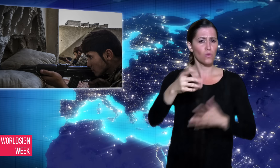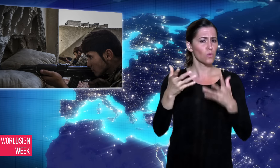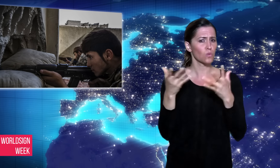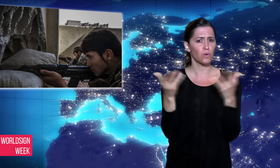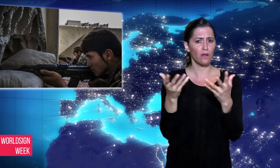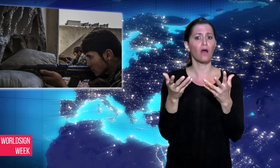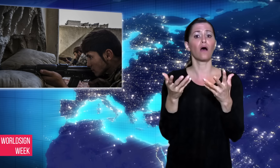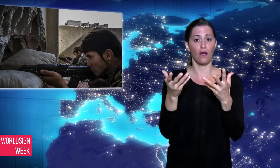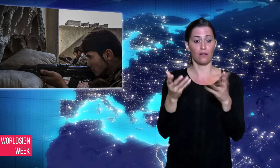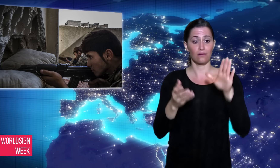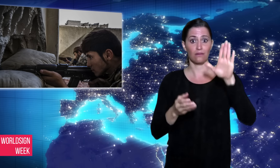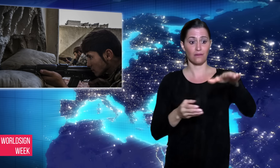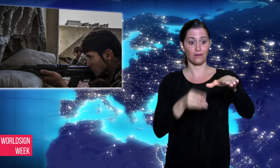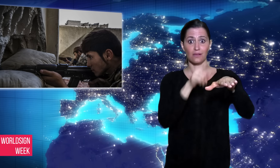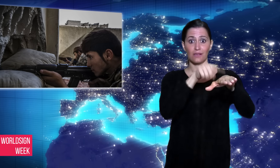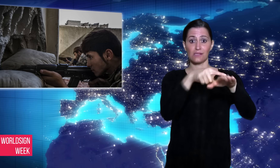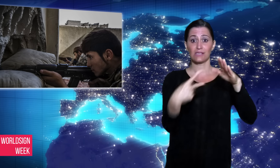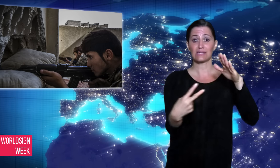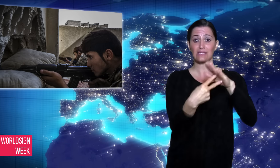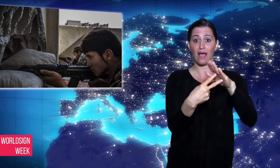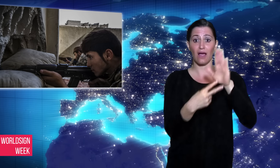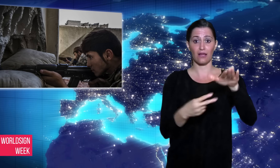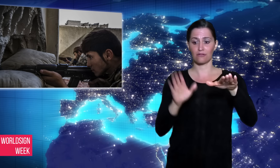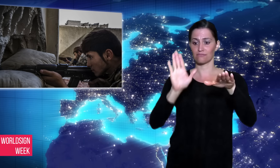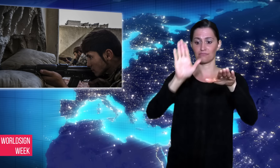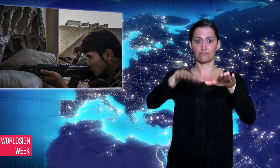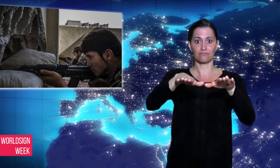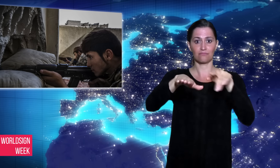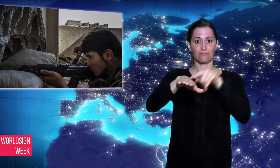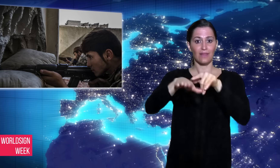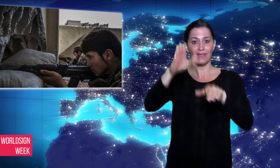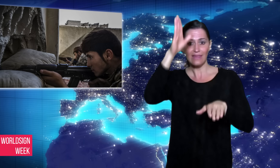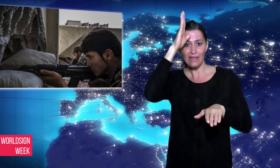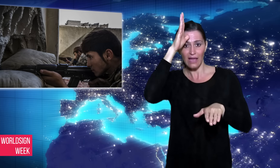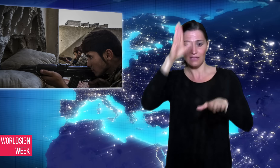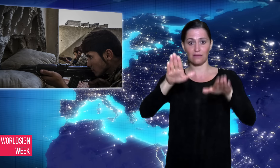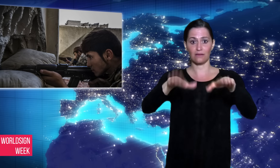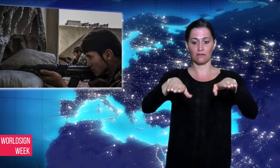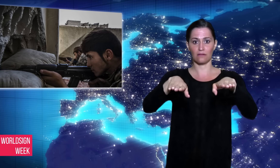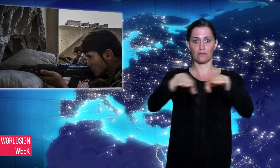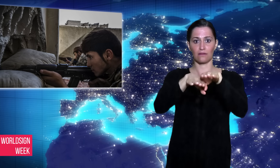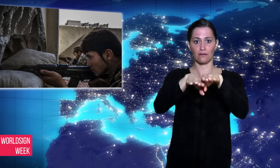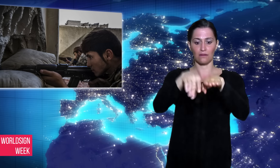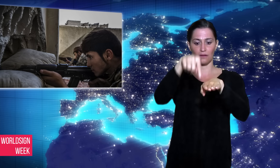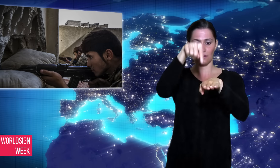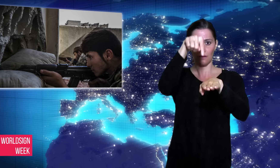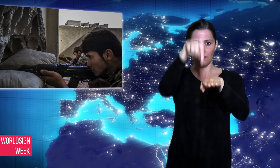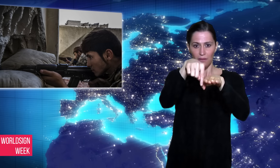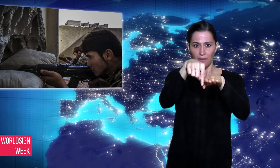ISIS now has no major territorial